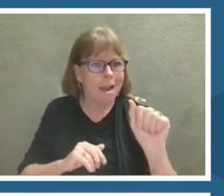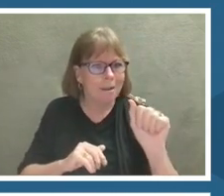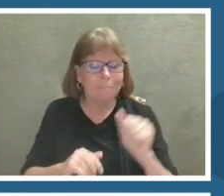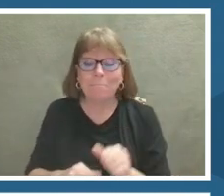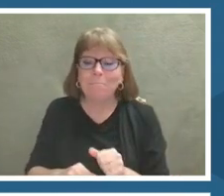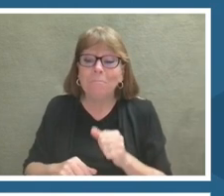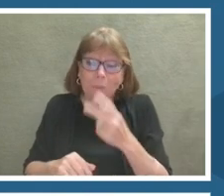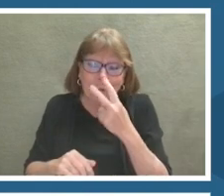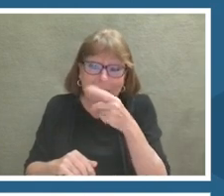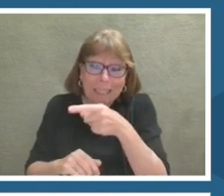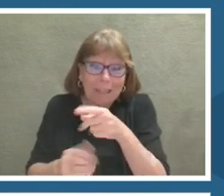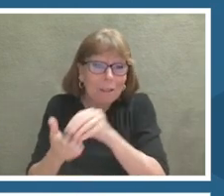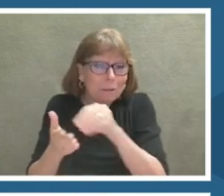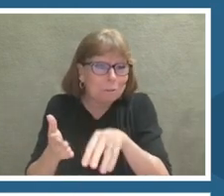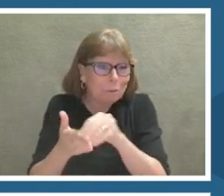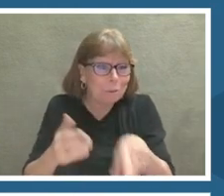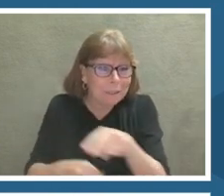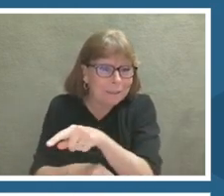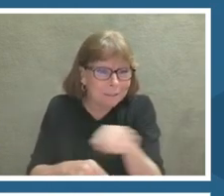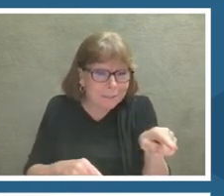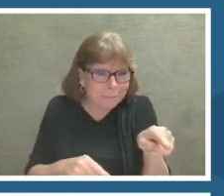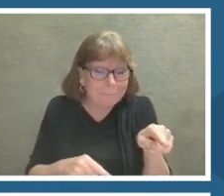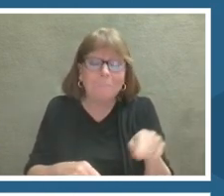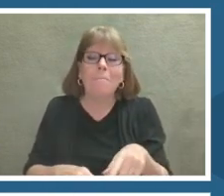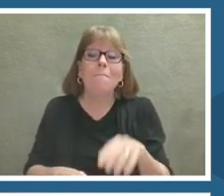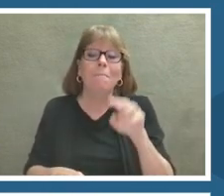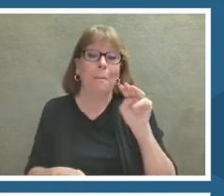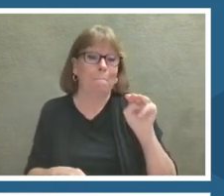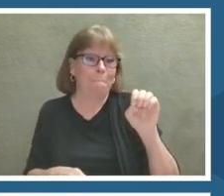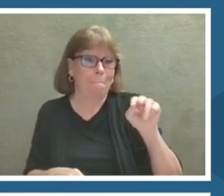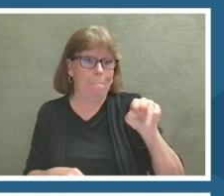have mentor. That was another one of the big goals of the videos.